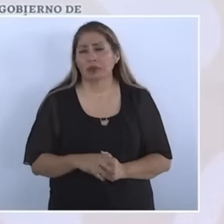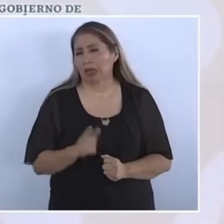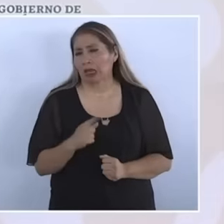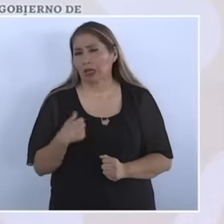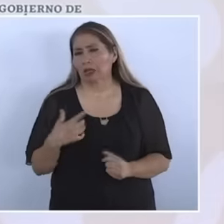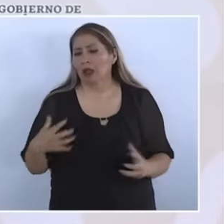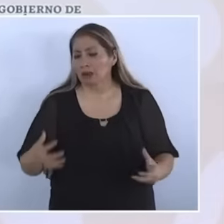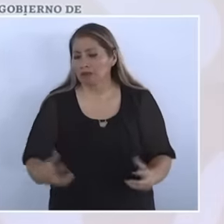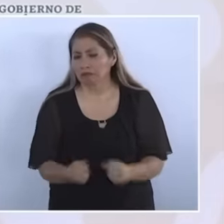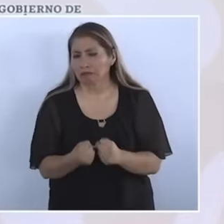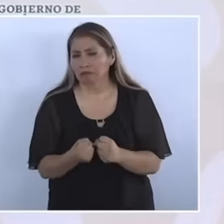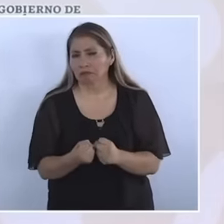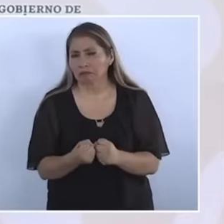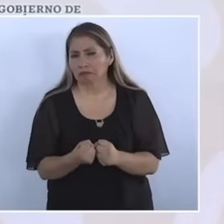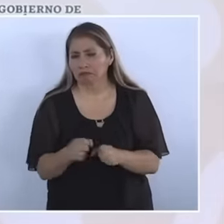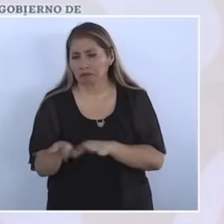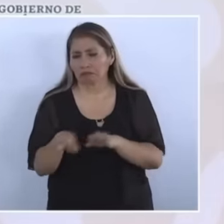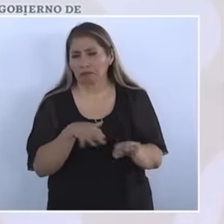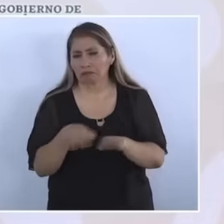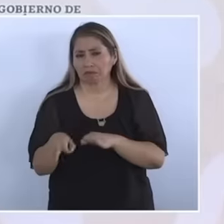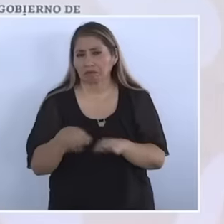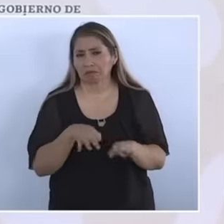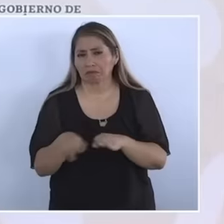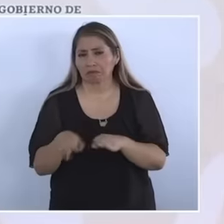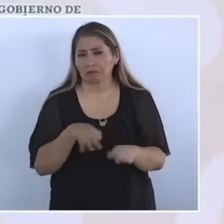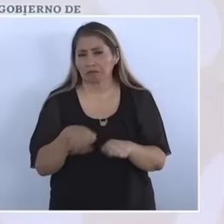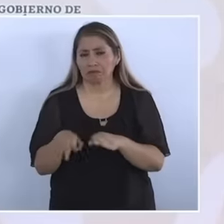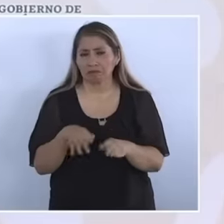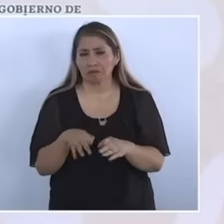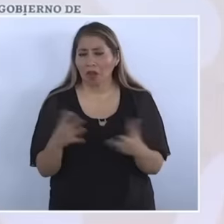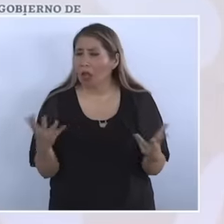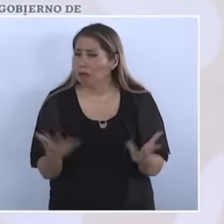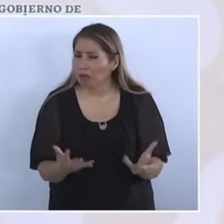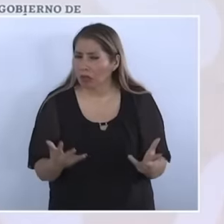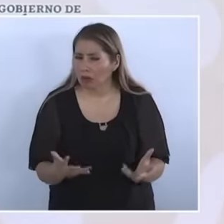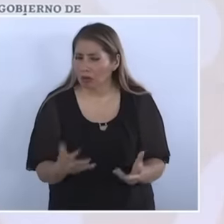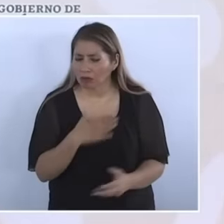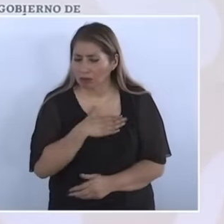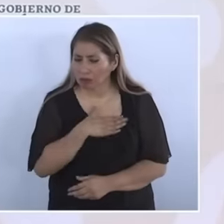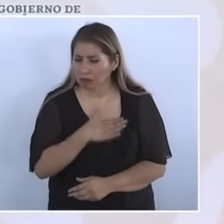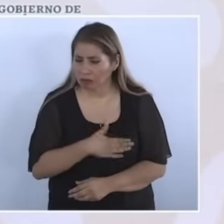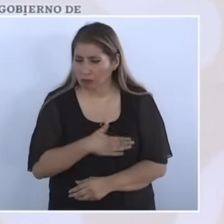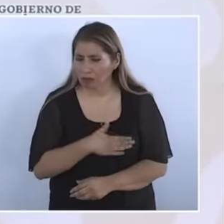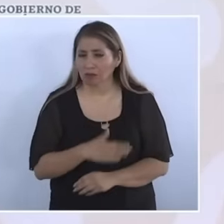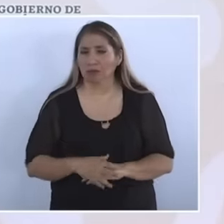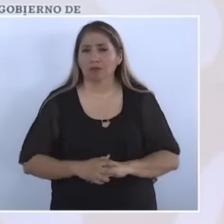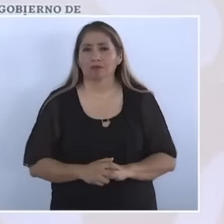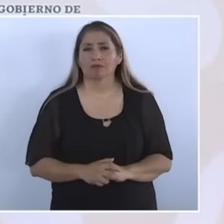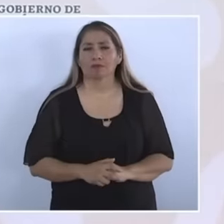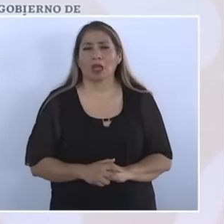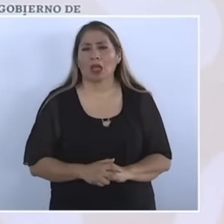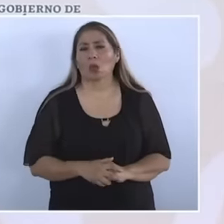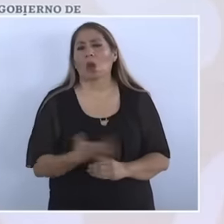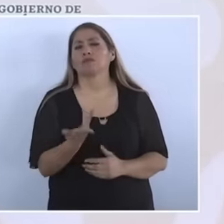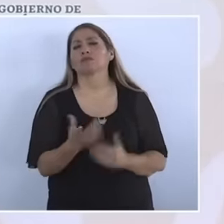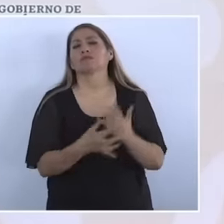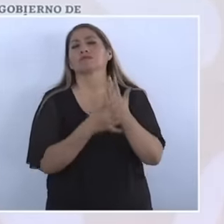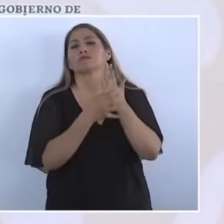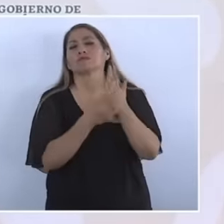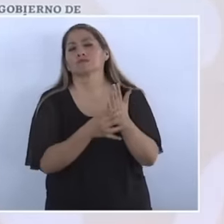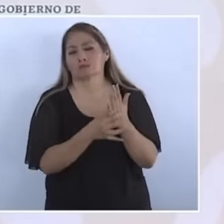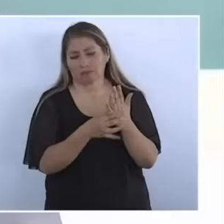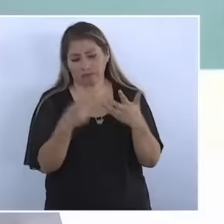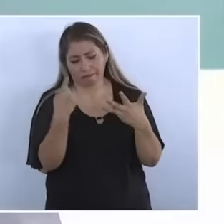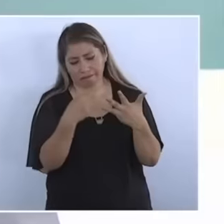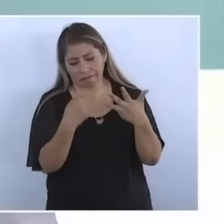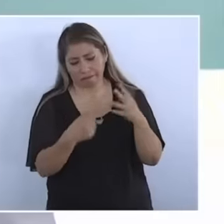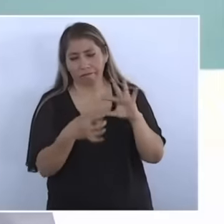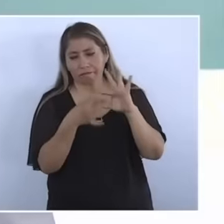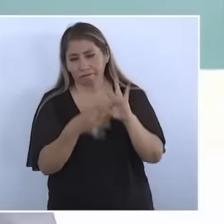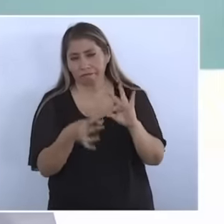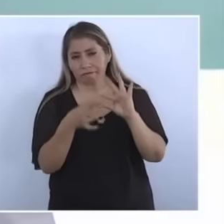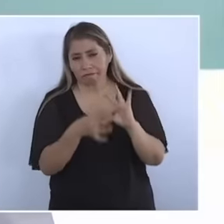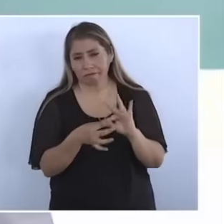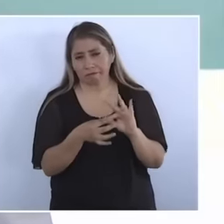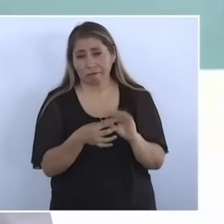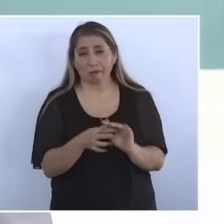to the workers and that justice be done also tell them that it was